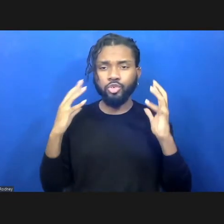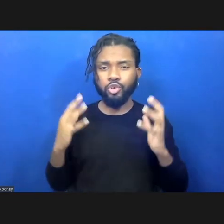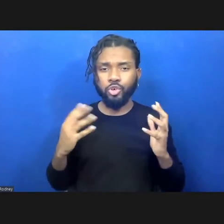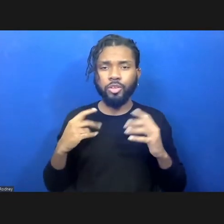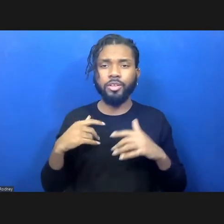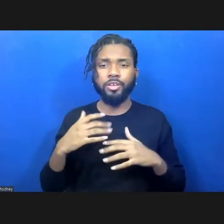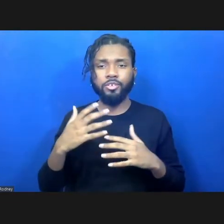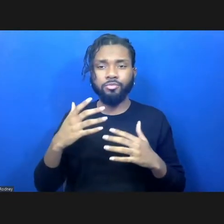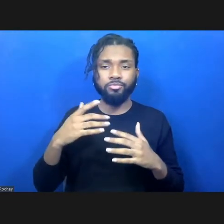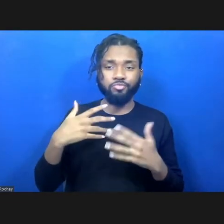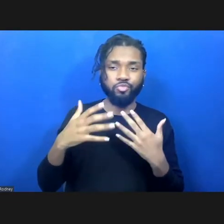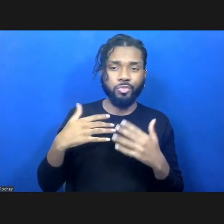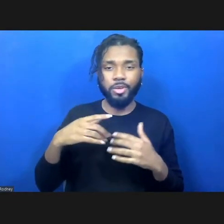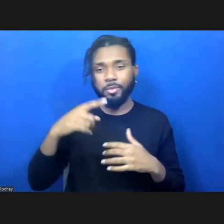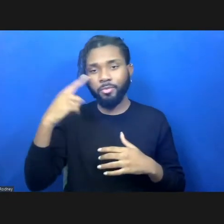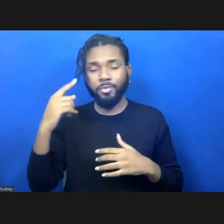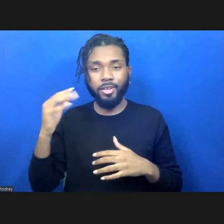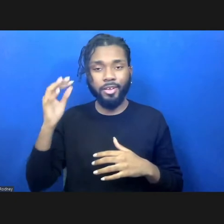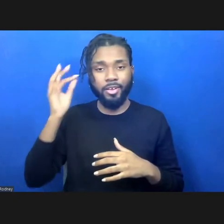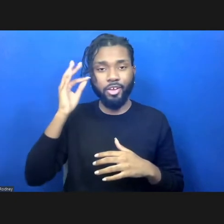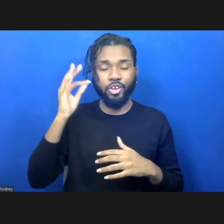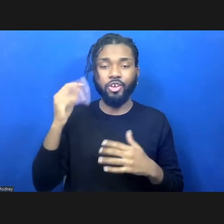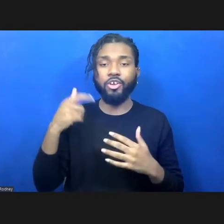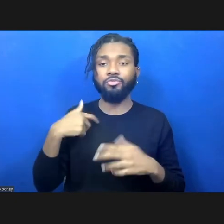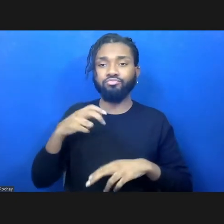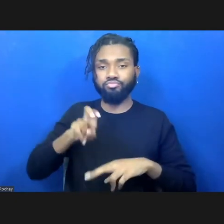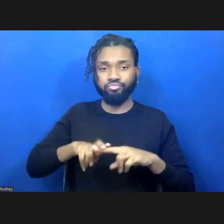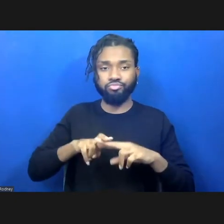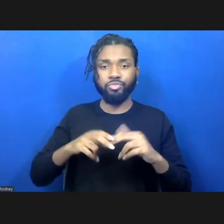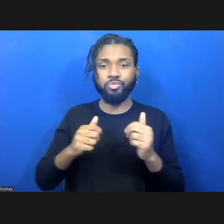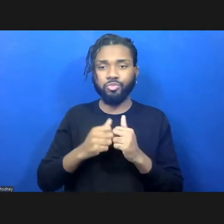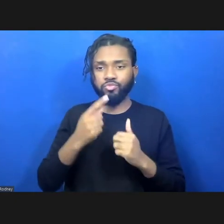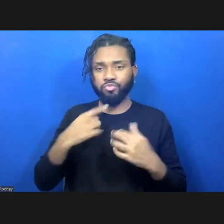coming to you from my living room surrounded by some art and some plants.